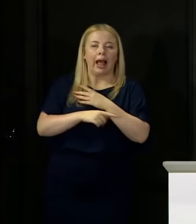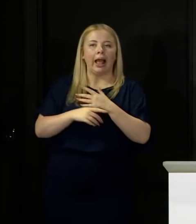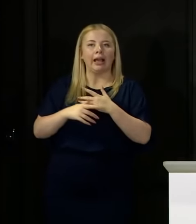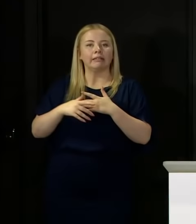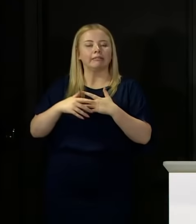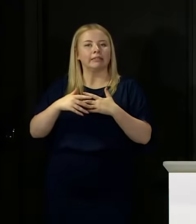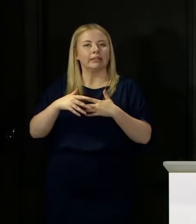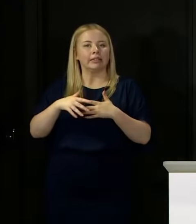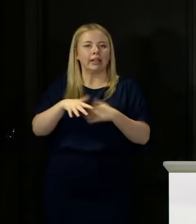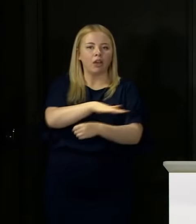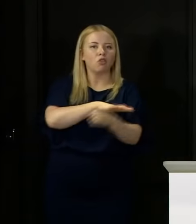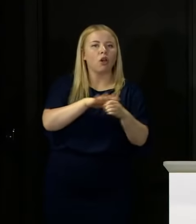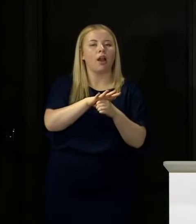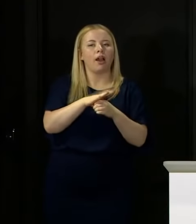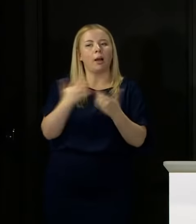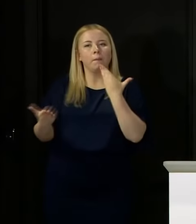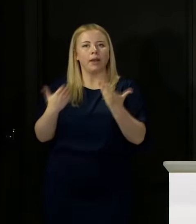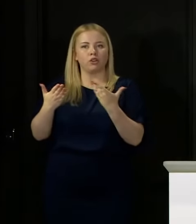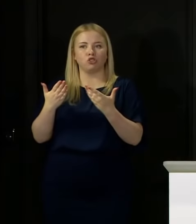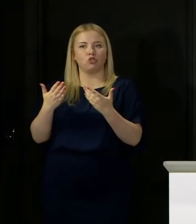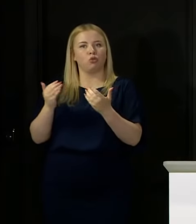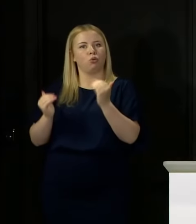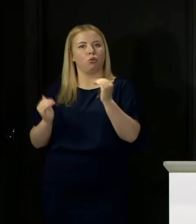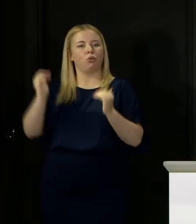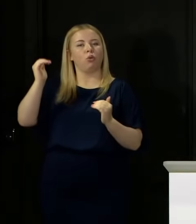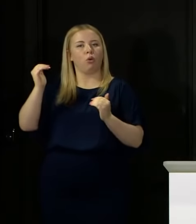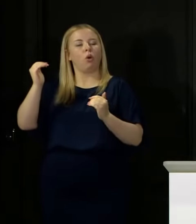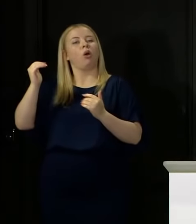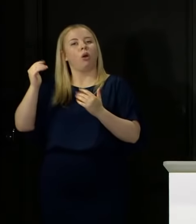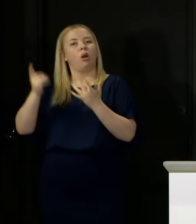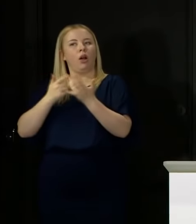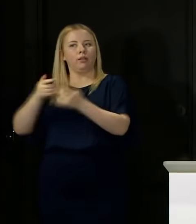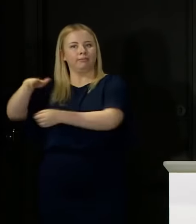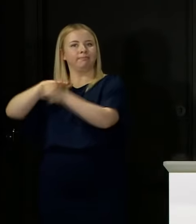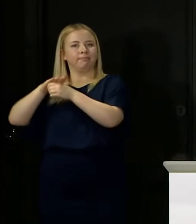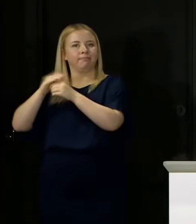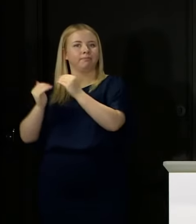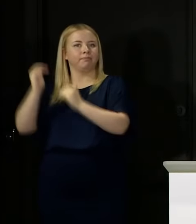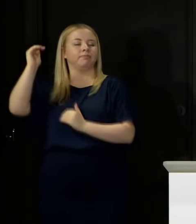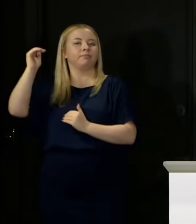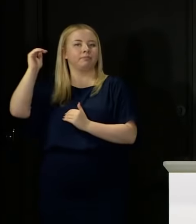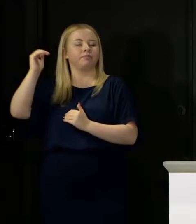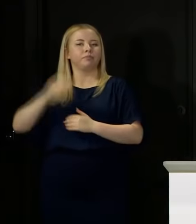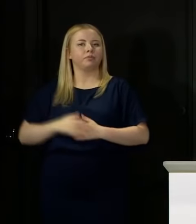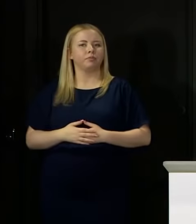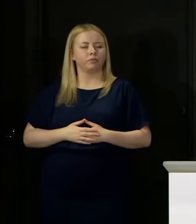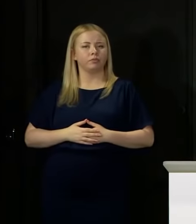The one thing I think is really important to be clear is we have and we know we have